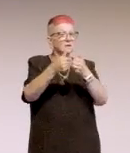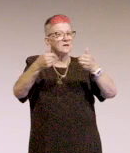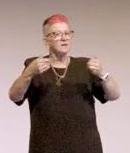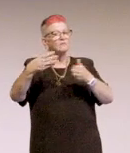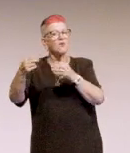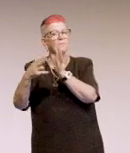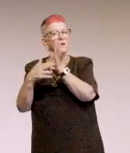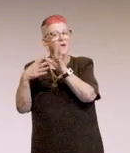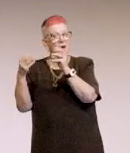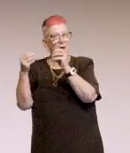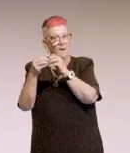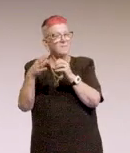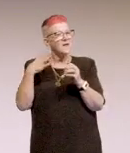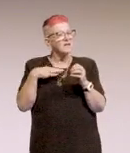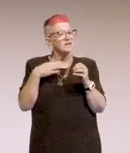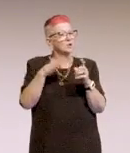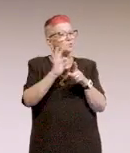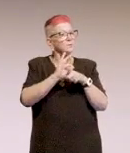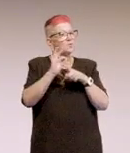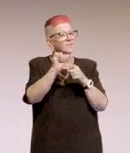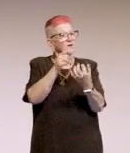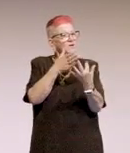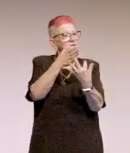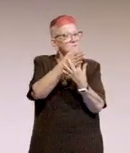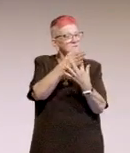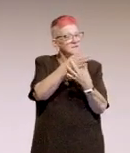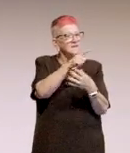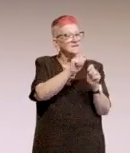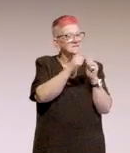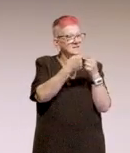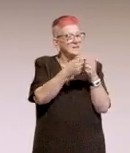their accessibility capability, because the accessibility team is based at NAB.